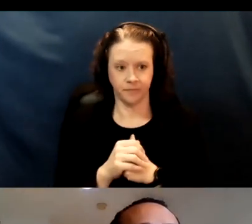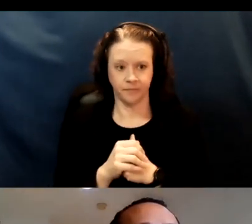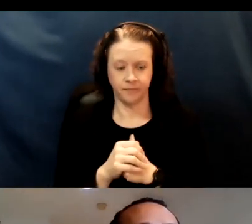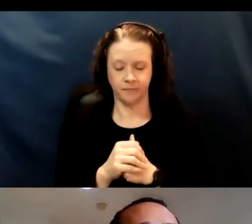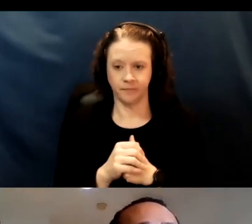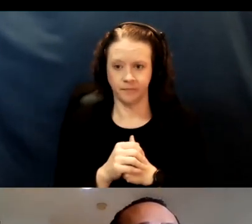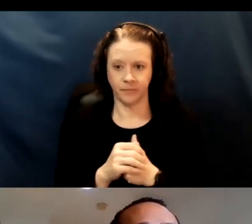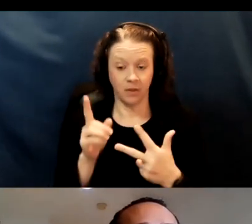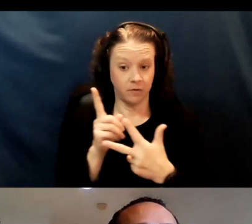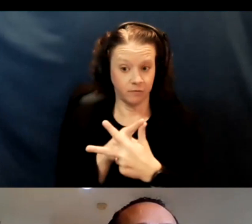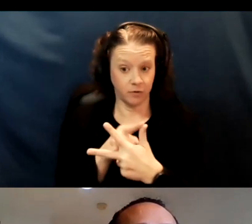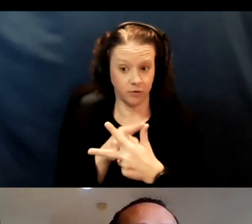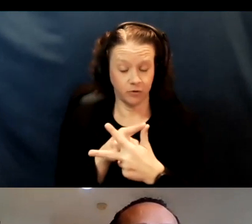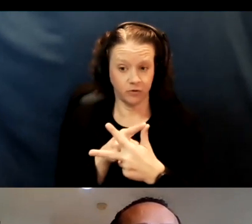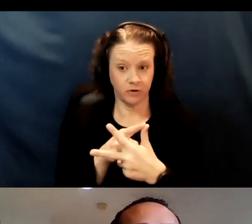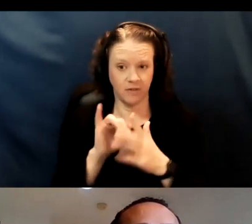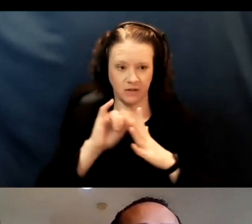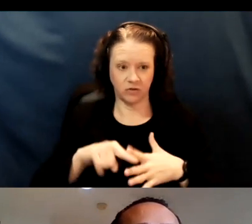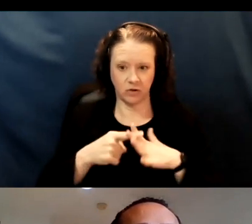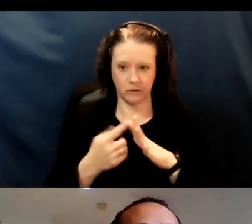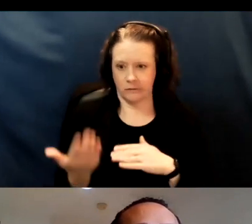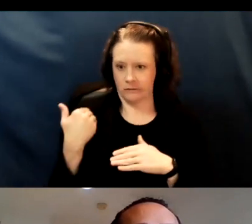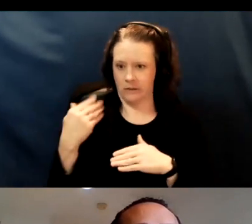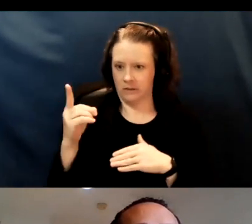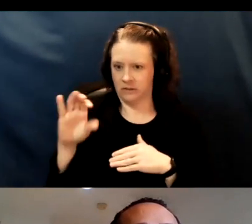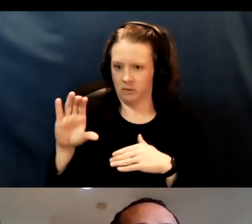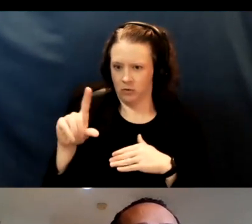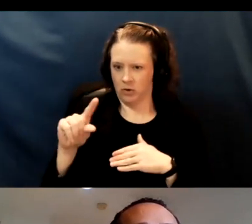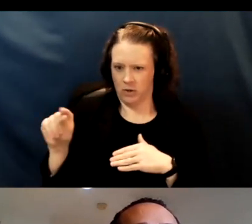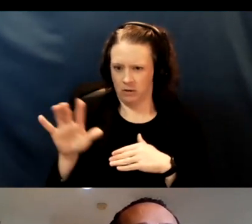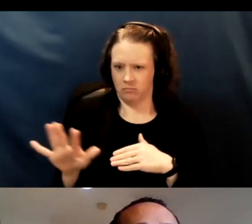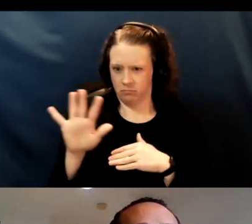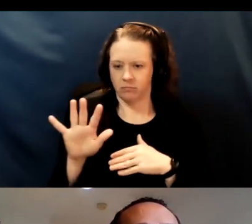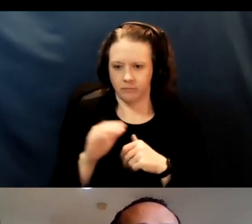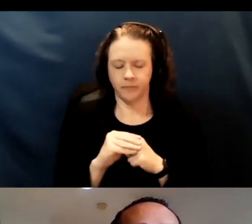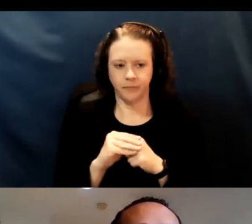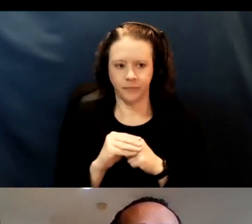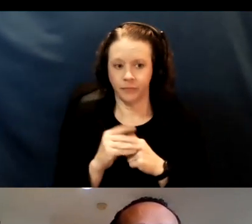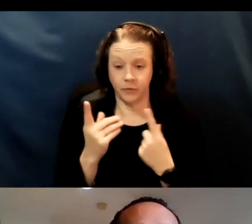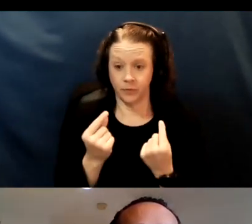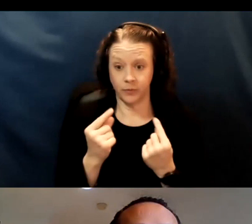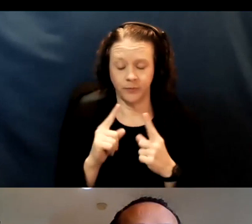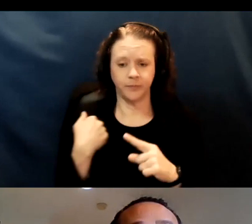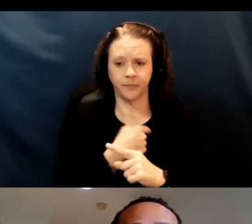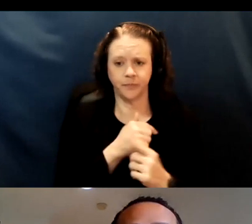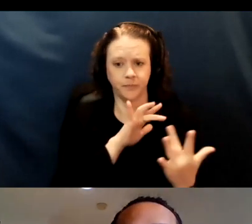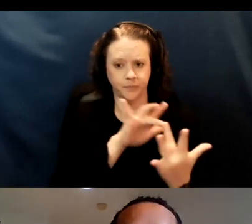The first, which really began at the end of December last year, was to reach those who are in facilities.